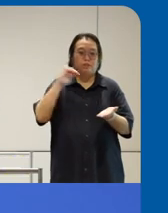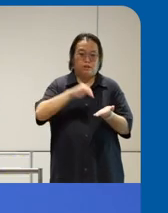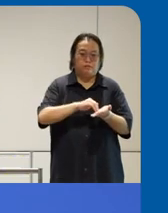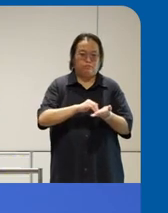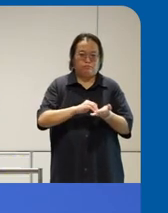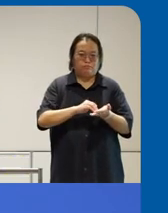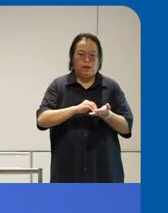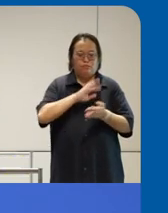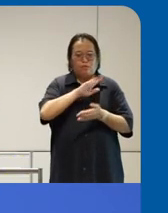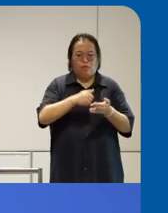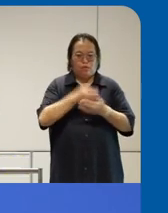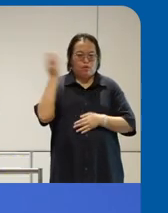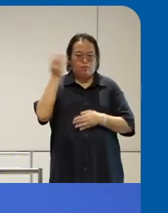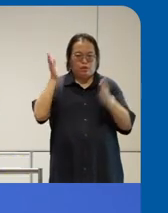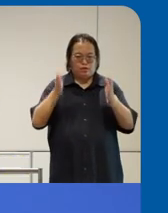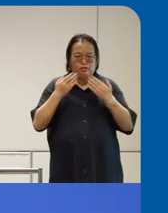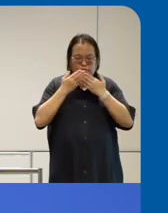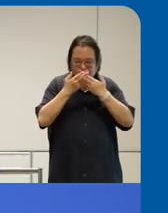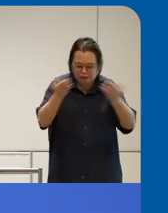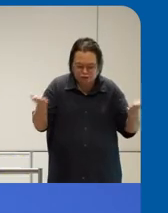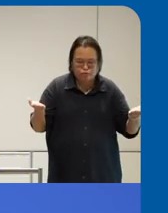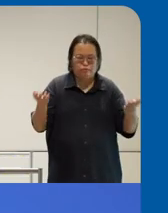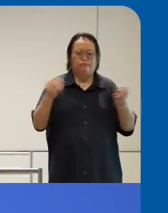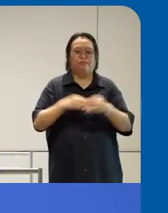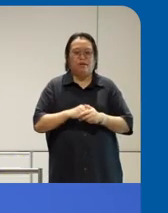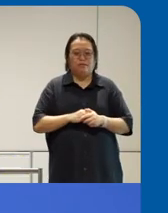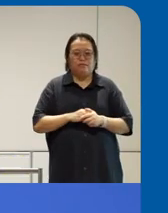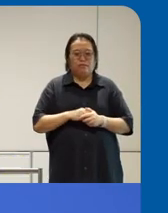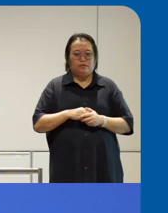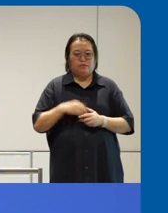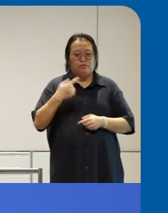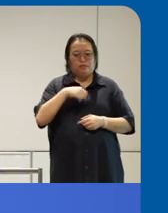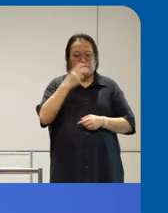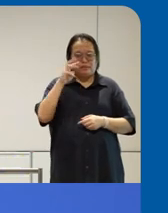you to all the panelists for being here so we see uh Microsoft Beyond just building the foundation